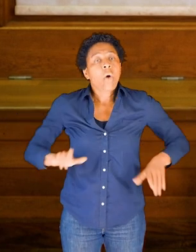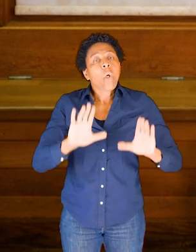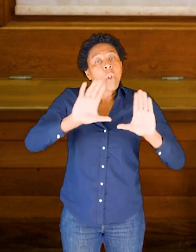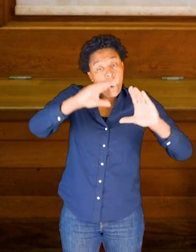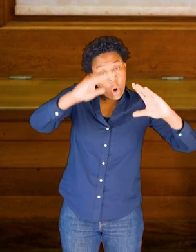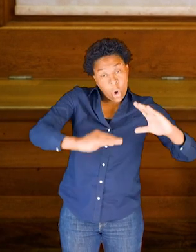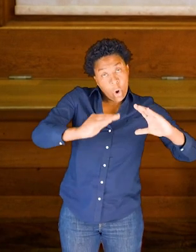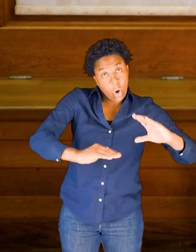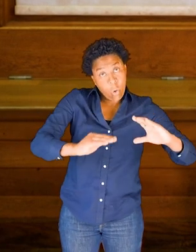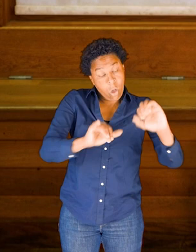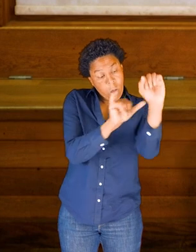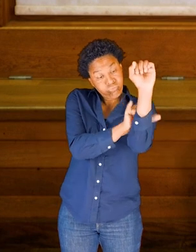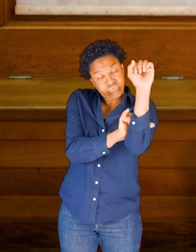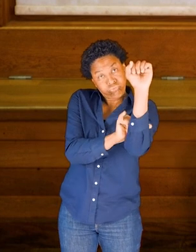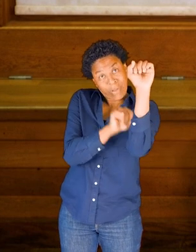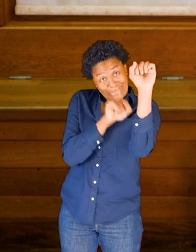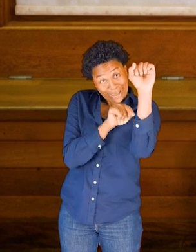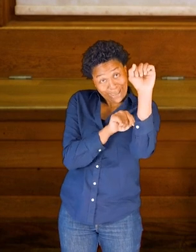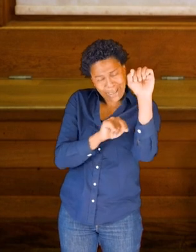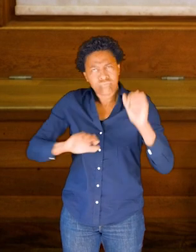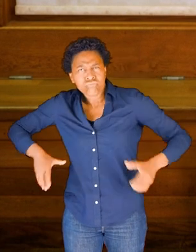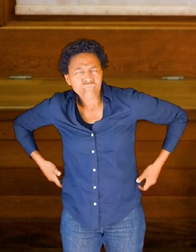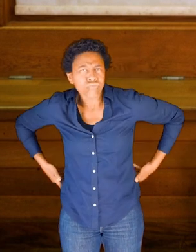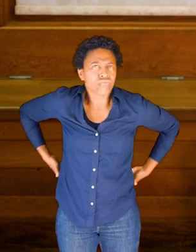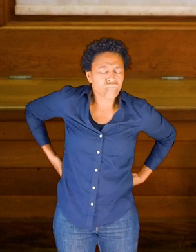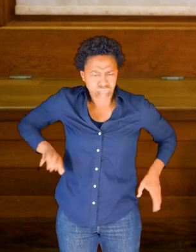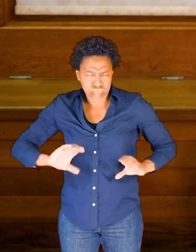and I can start to find the bones there.